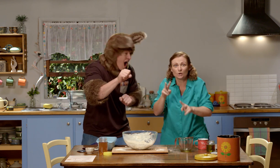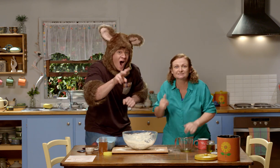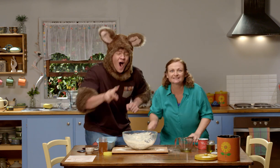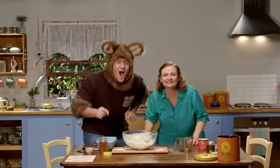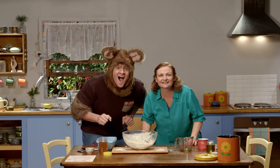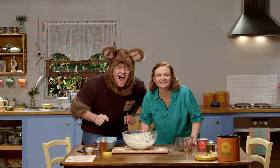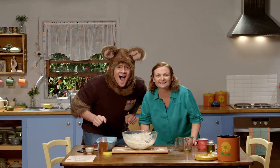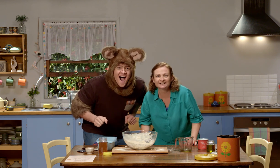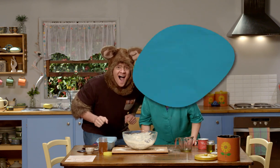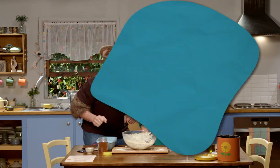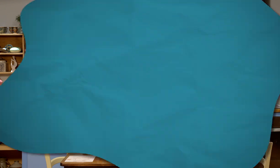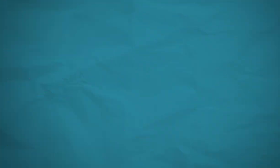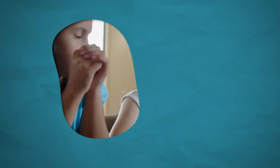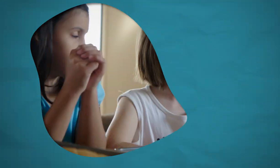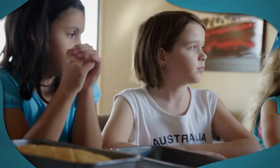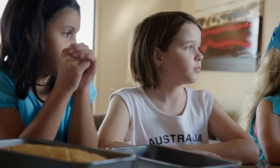Yeah let's watch.